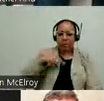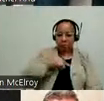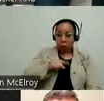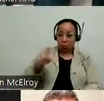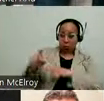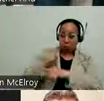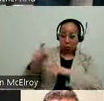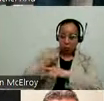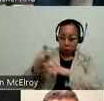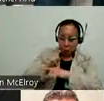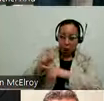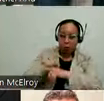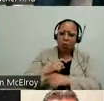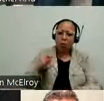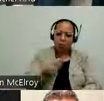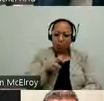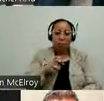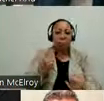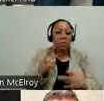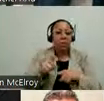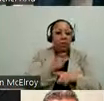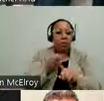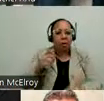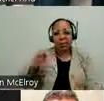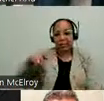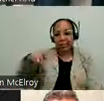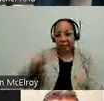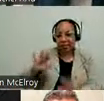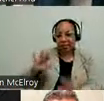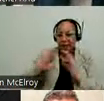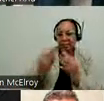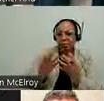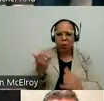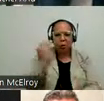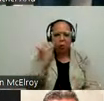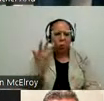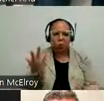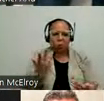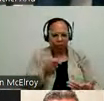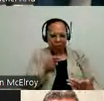CPS families who wanted to know what the impact of that investment